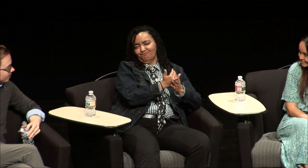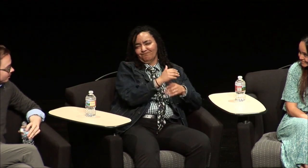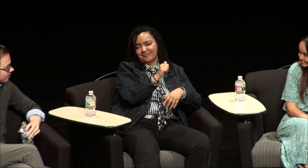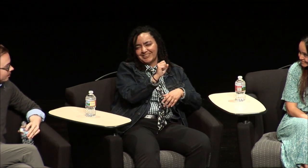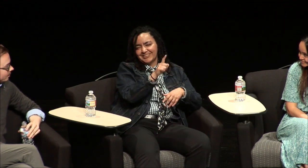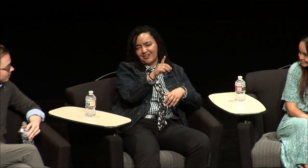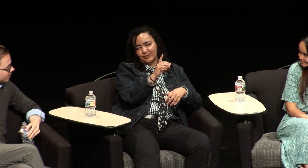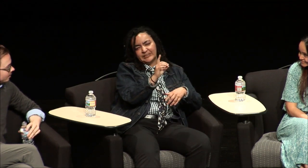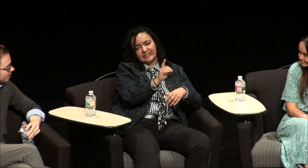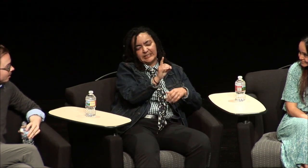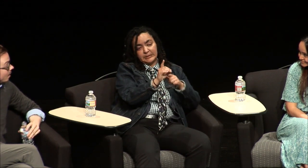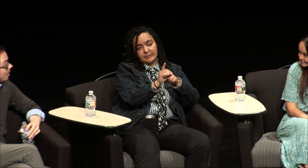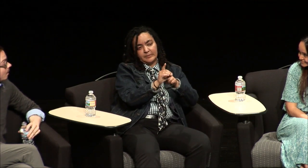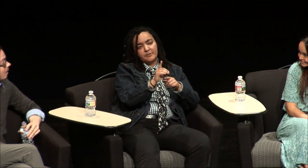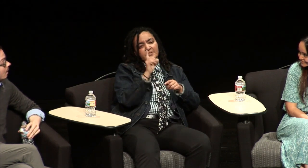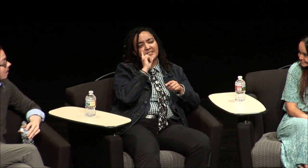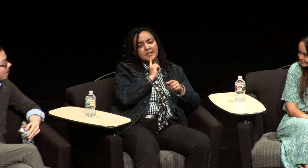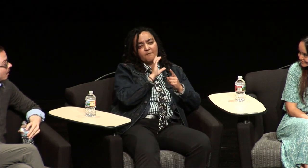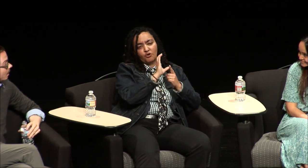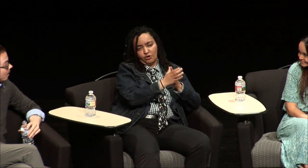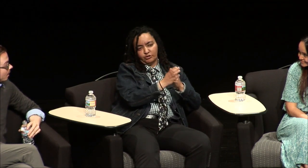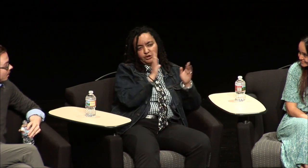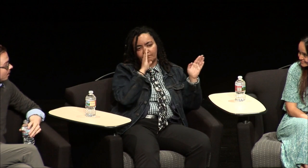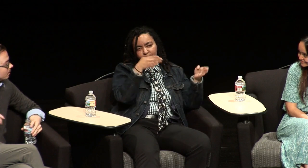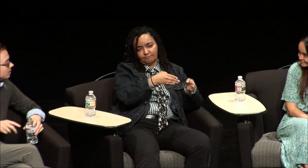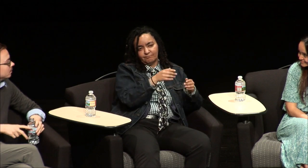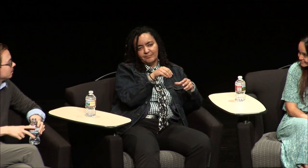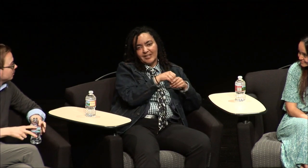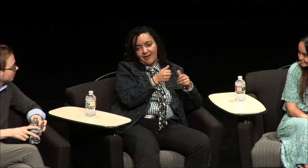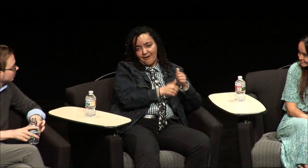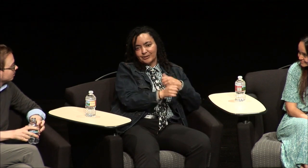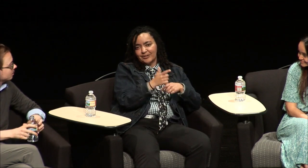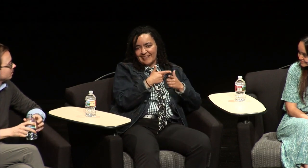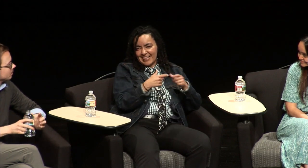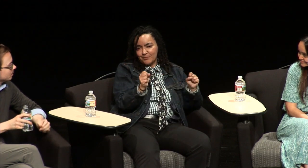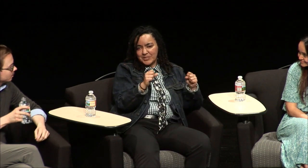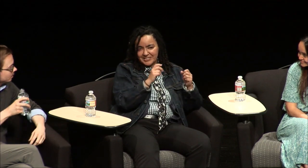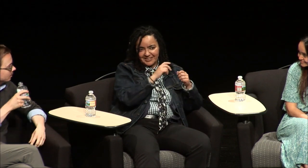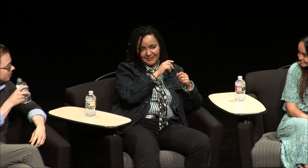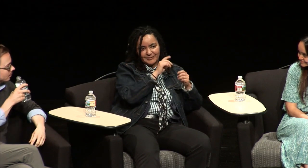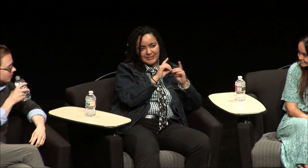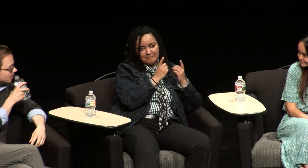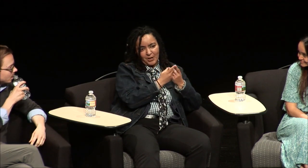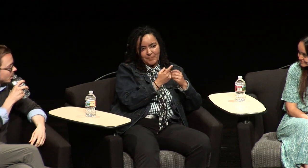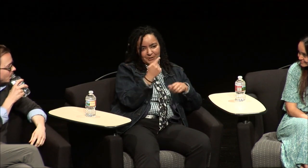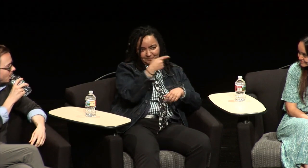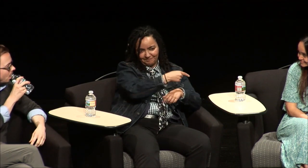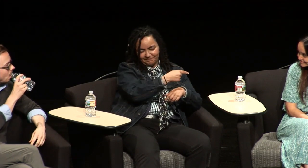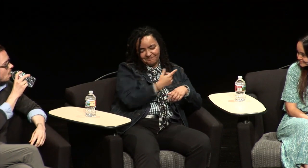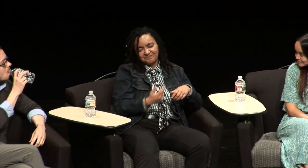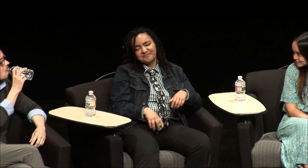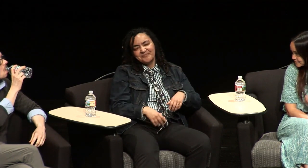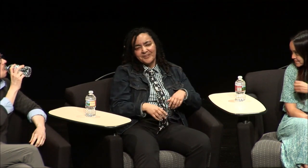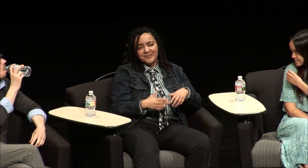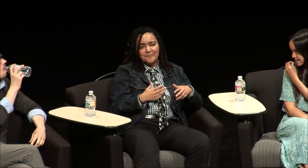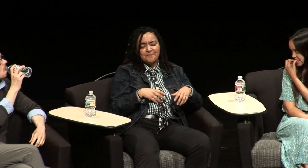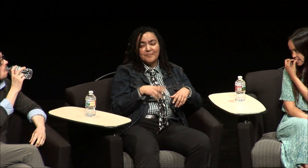it's a new ASL D which is a ASL culture focused under the ASL Department they